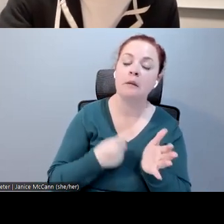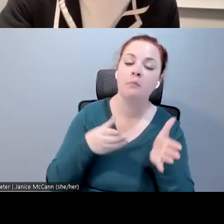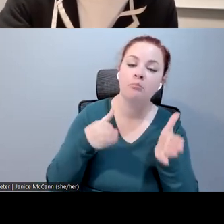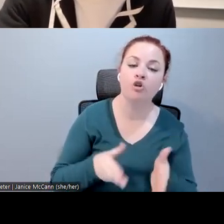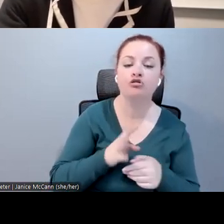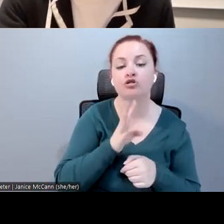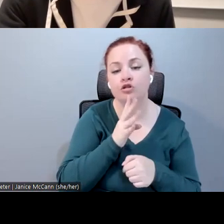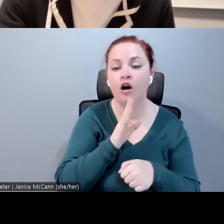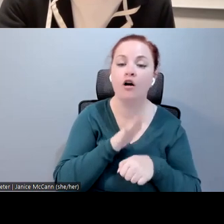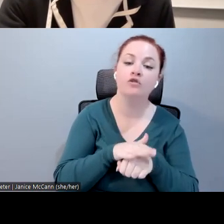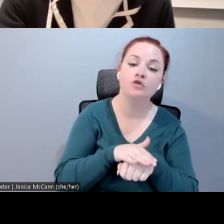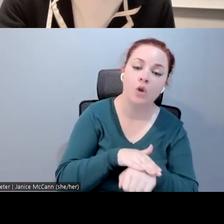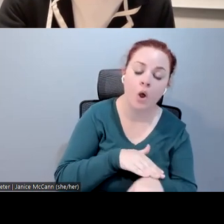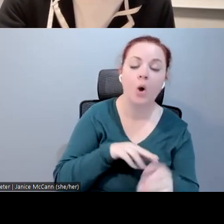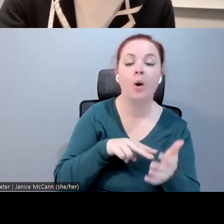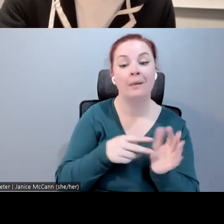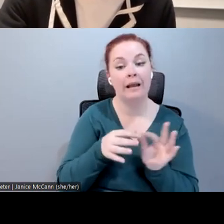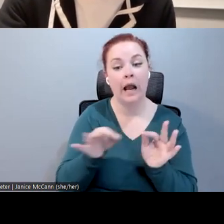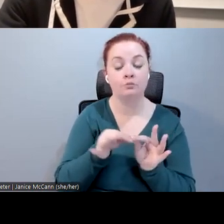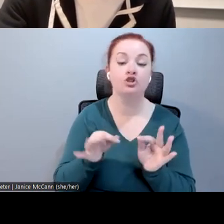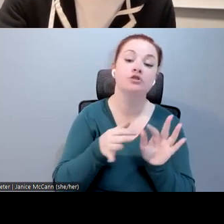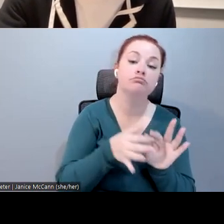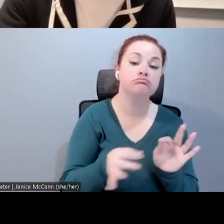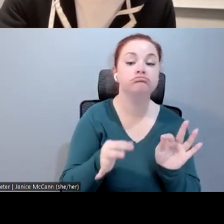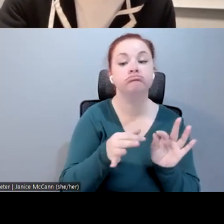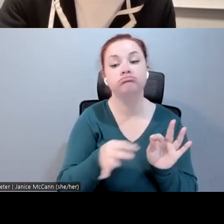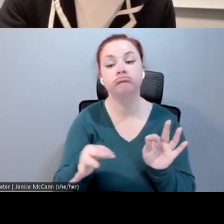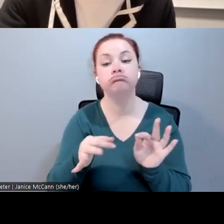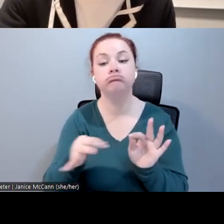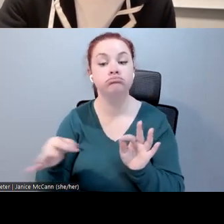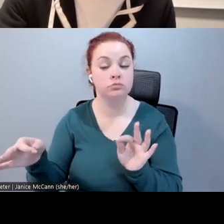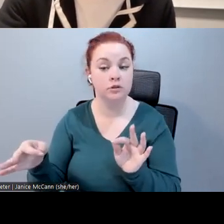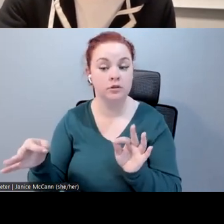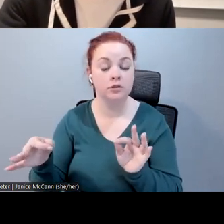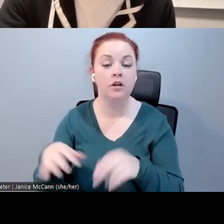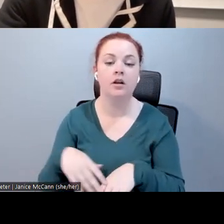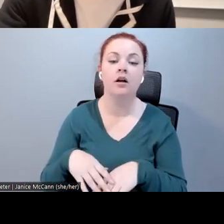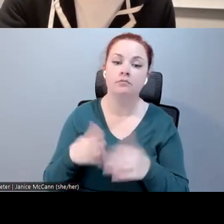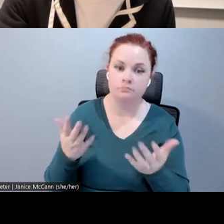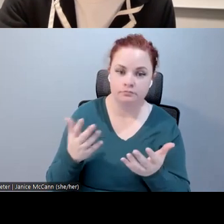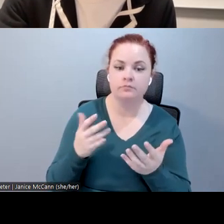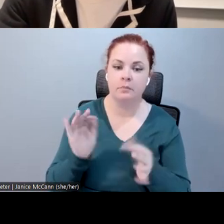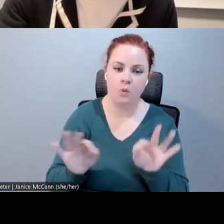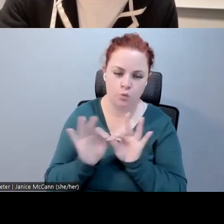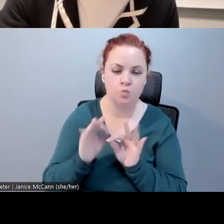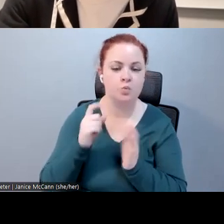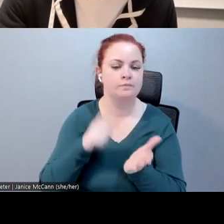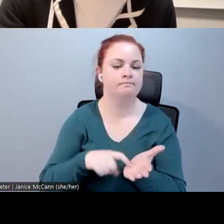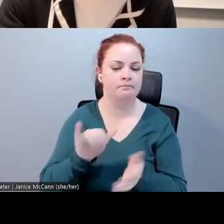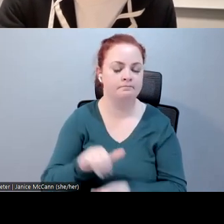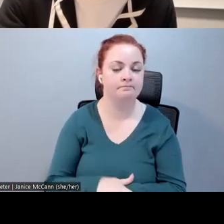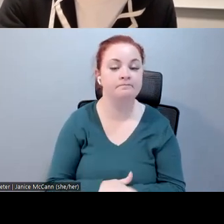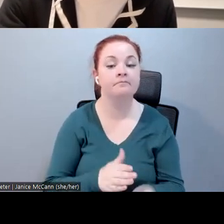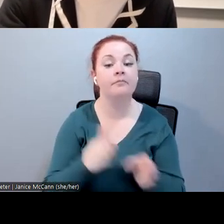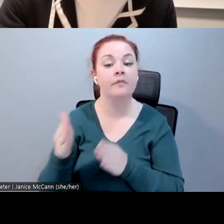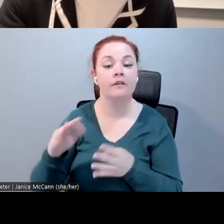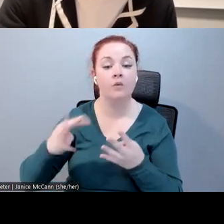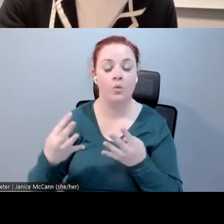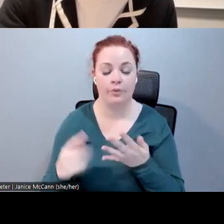be slower or go really fast. The fourth one is completeness.